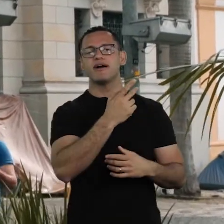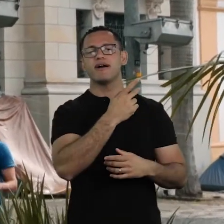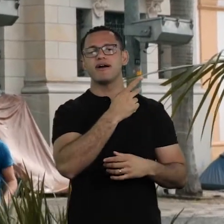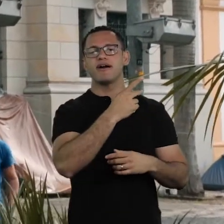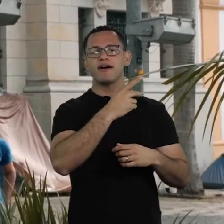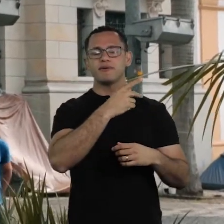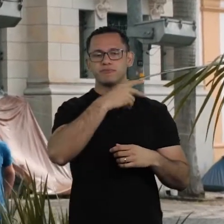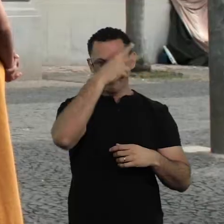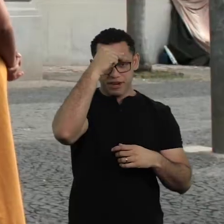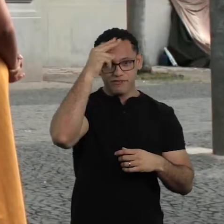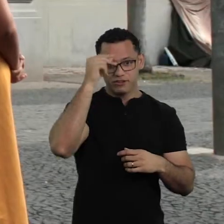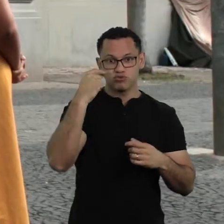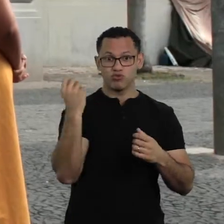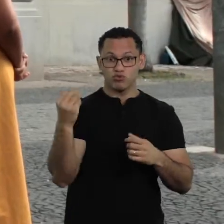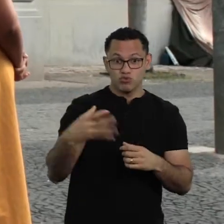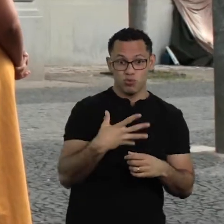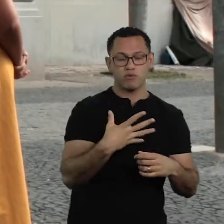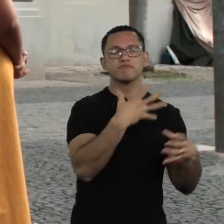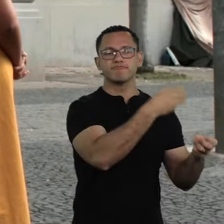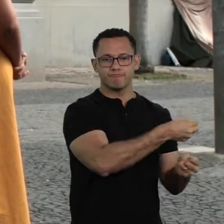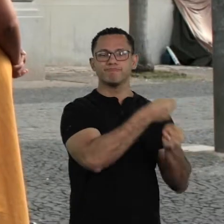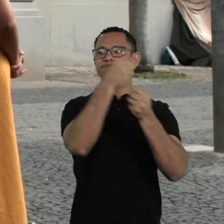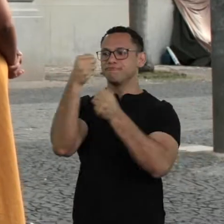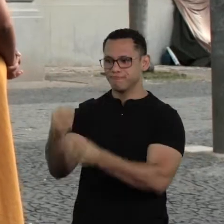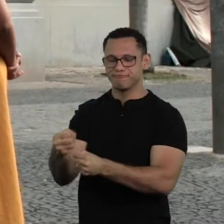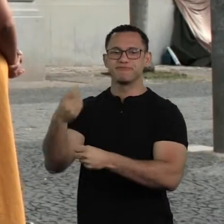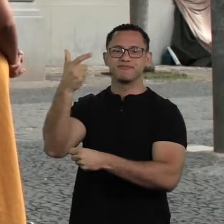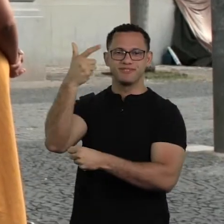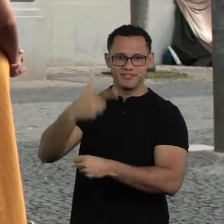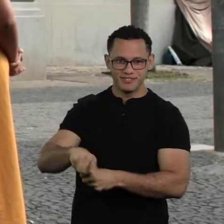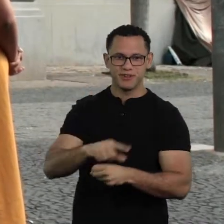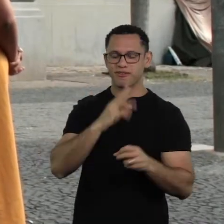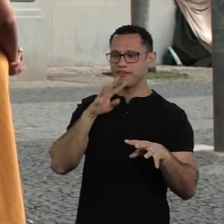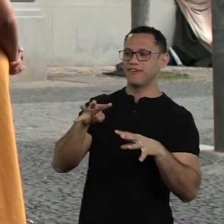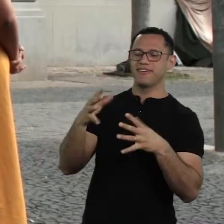he brought it back. Then in the 60s,